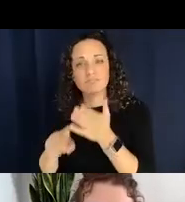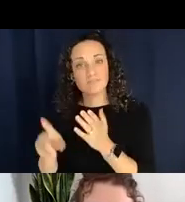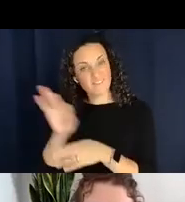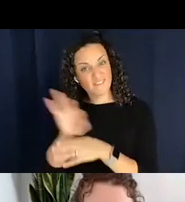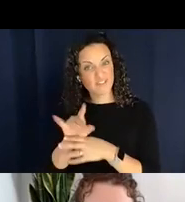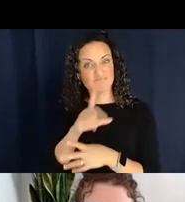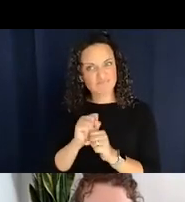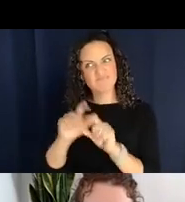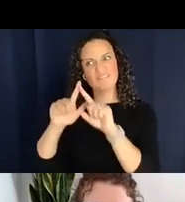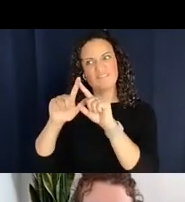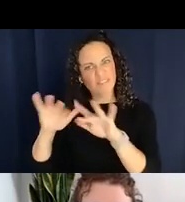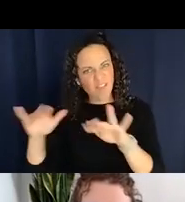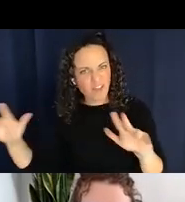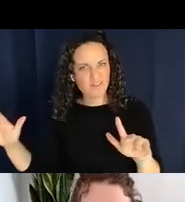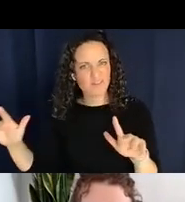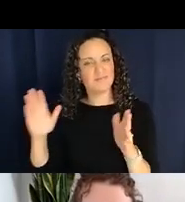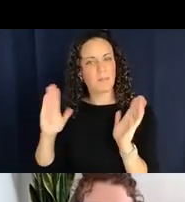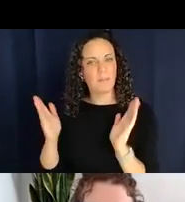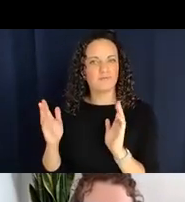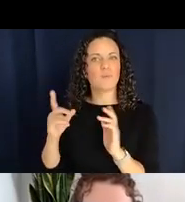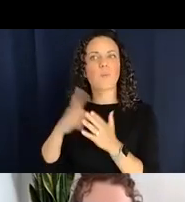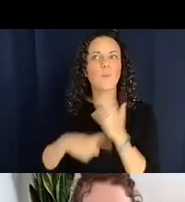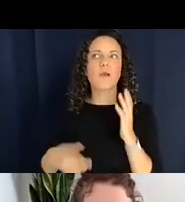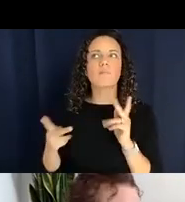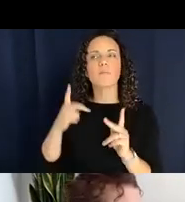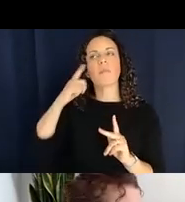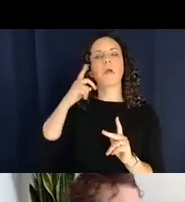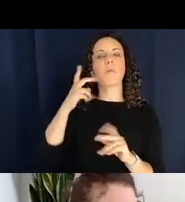what people have given them credit for. And then also there's this additional problem